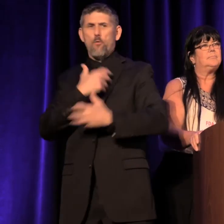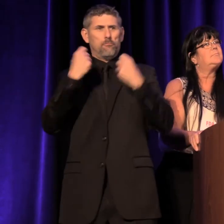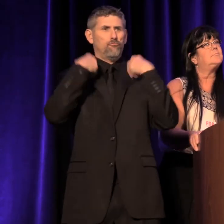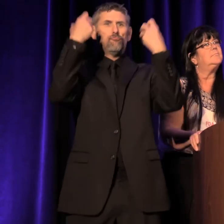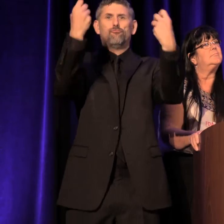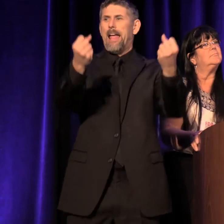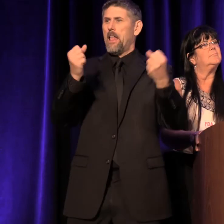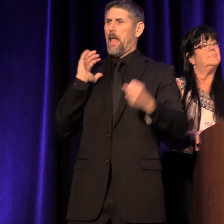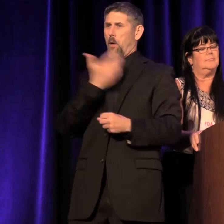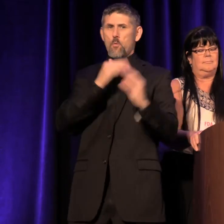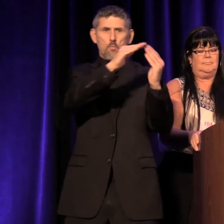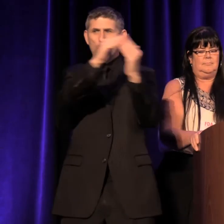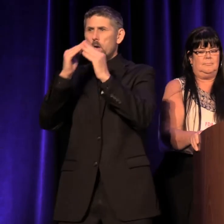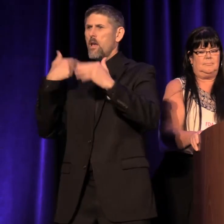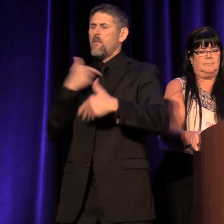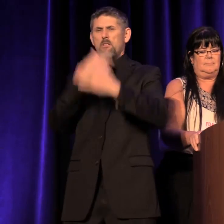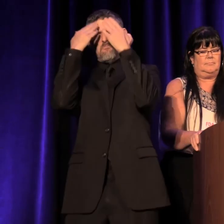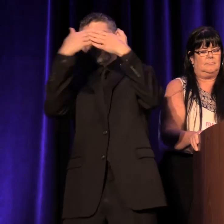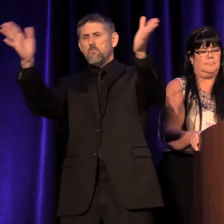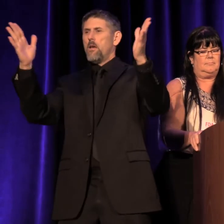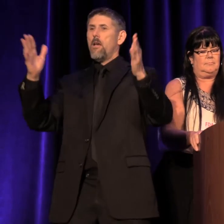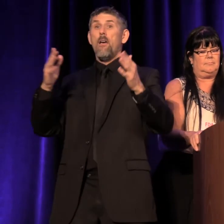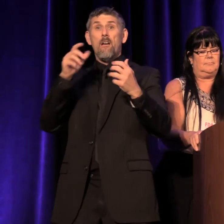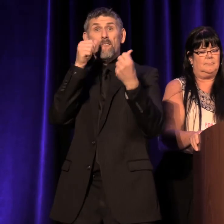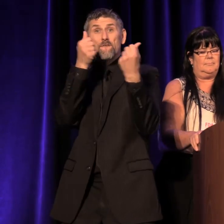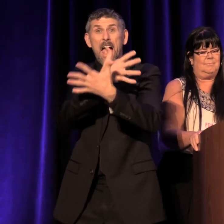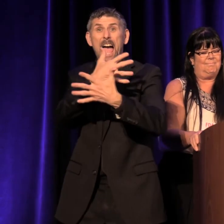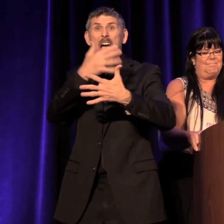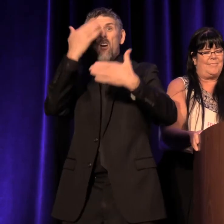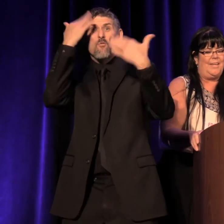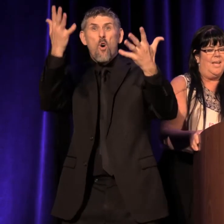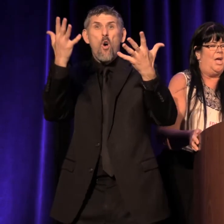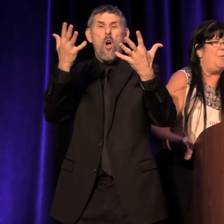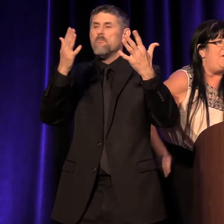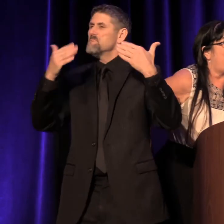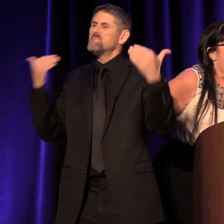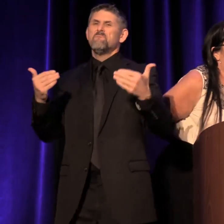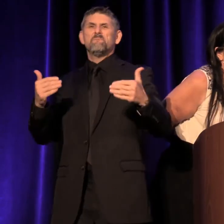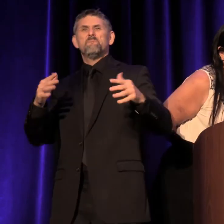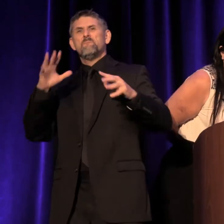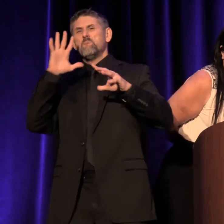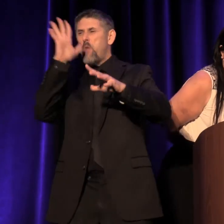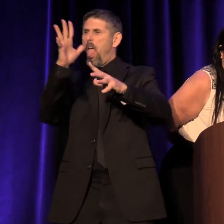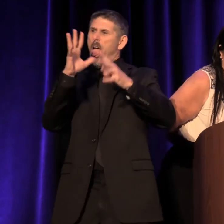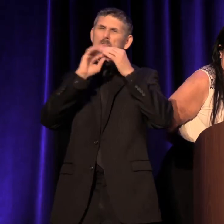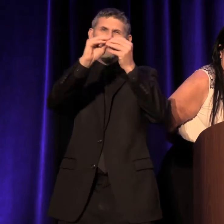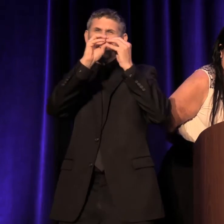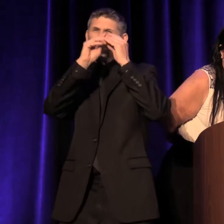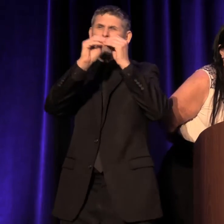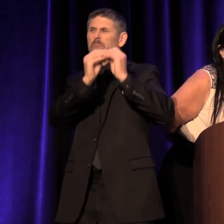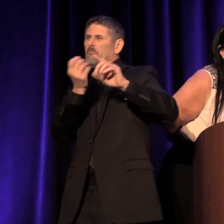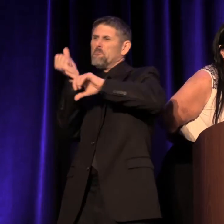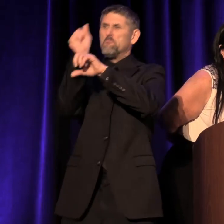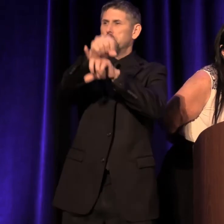and our openness to tackling the frightening and the unknown. Many of those theaters joined the Portland Host Committee this year,